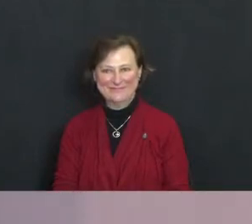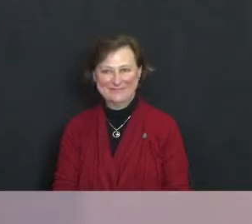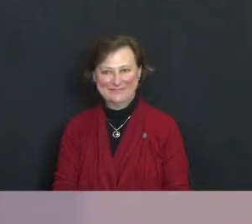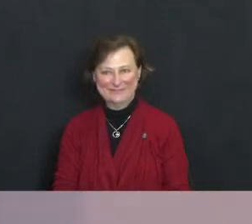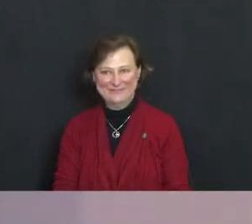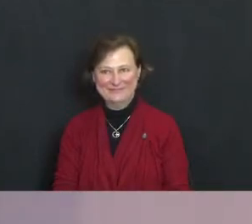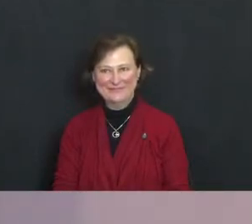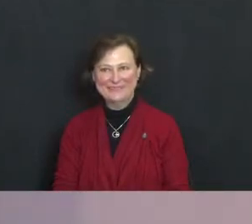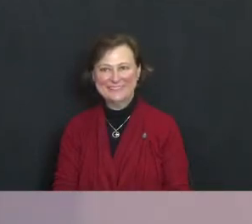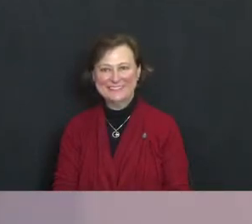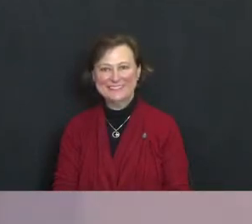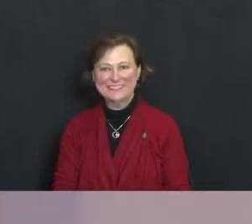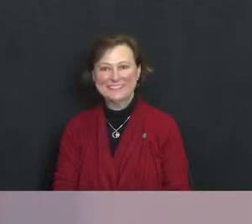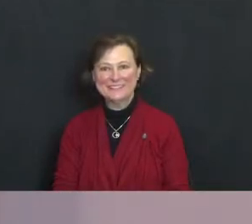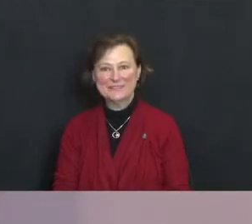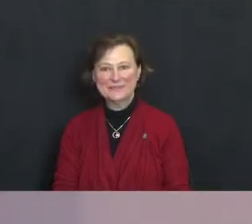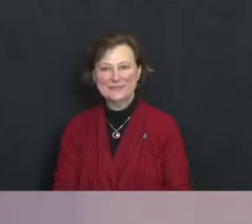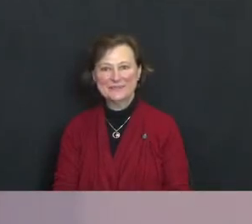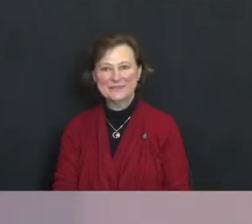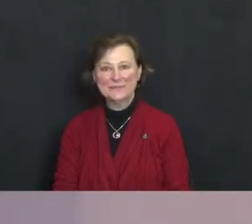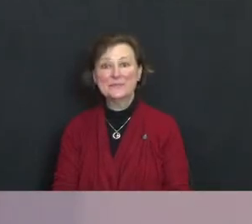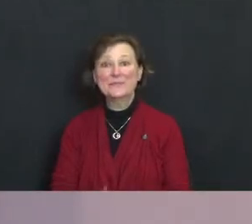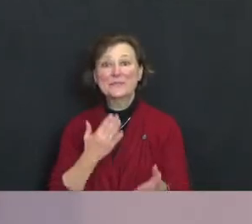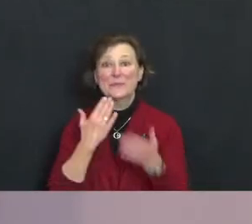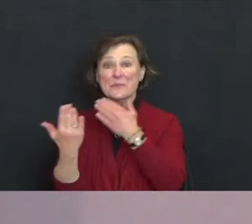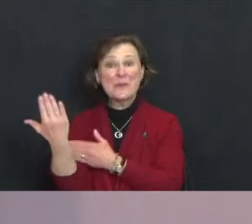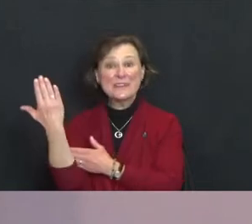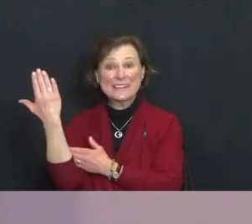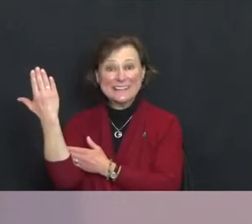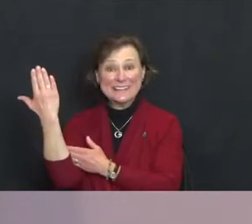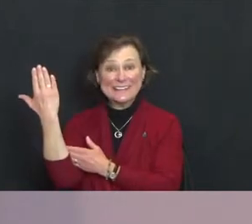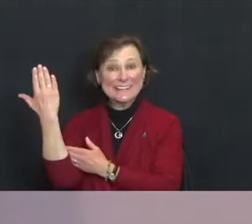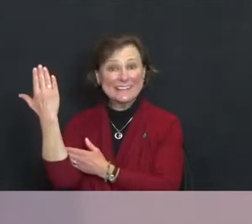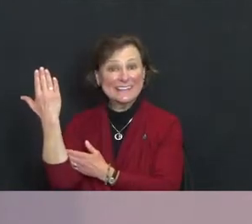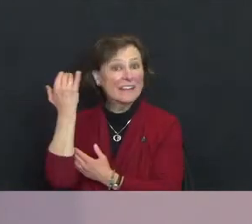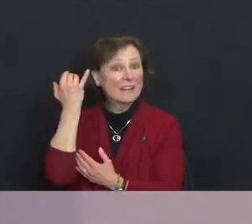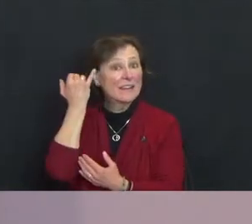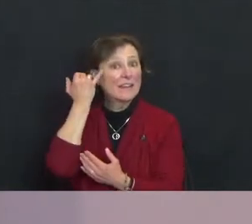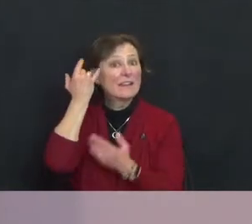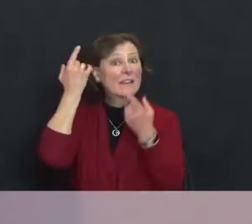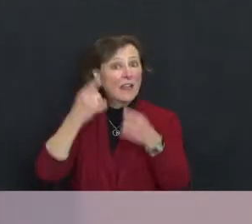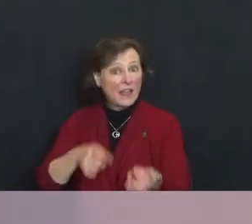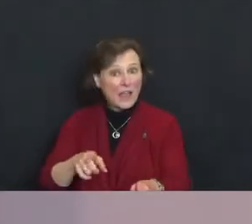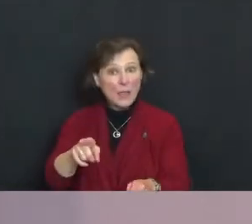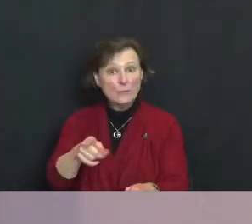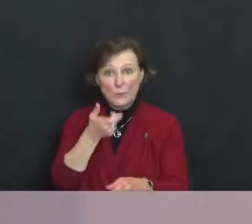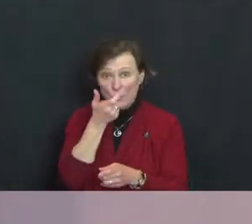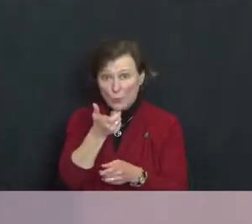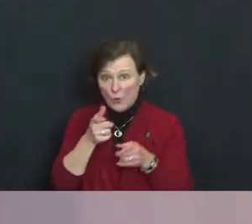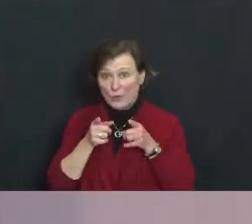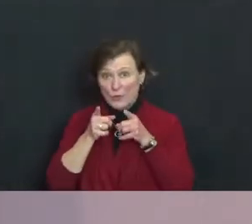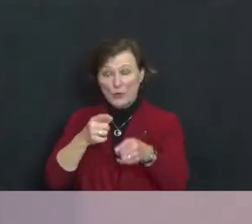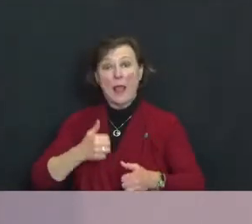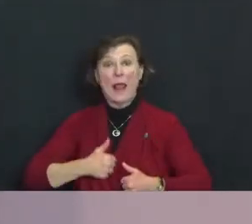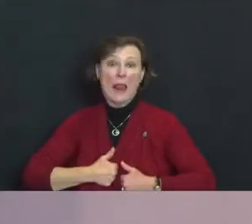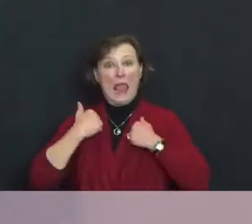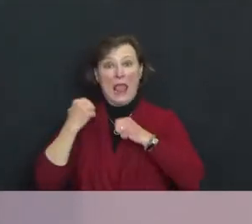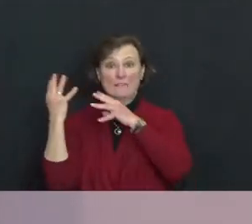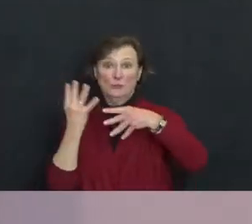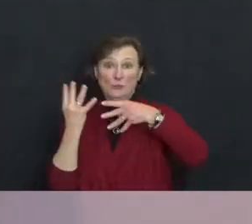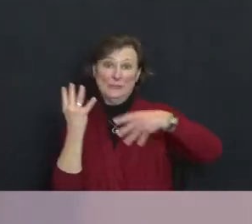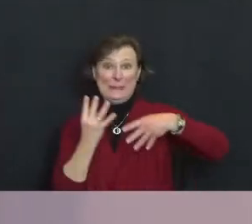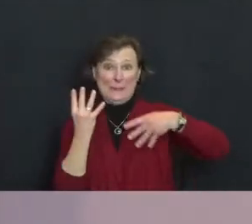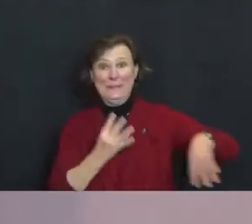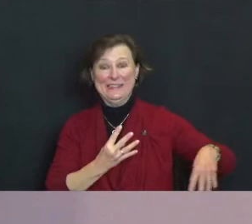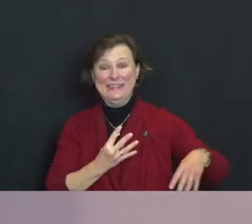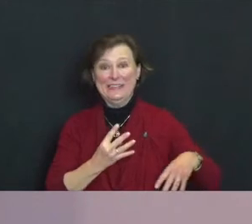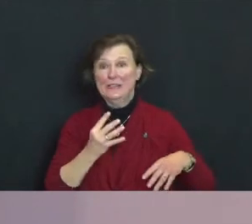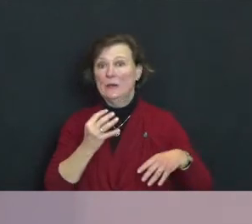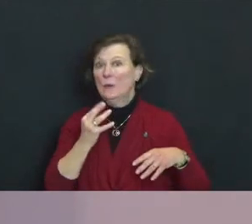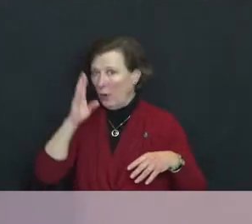Good morning if you're watching this live streamed, or hello if you're tuning in later on.